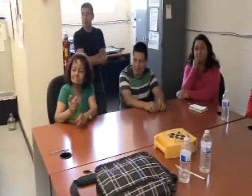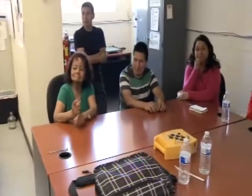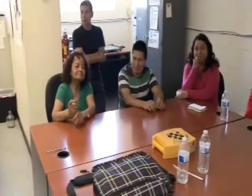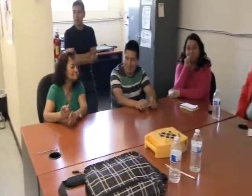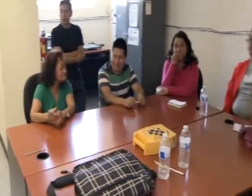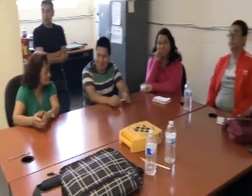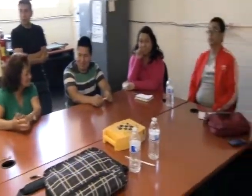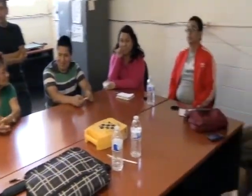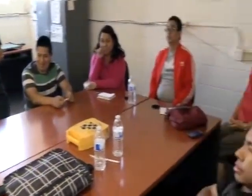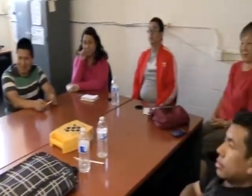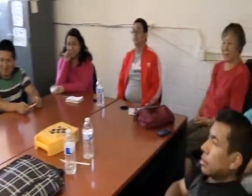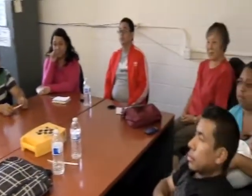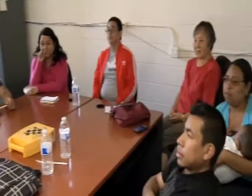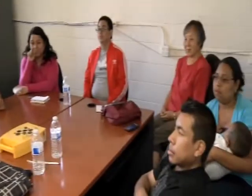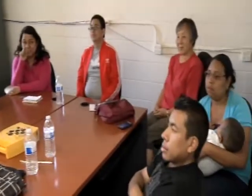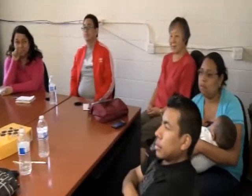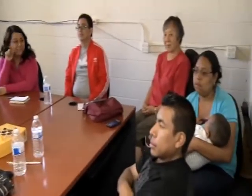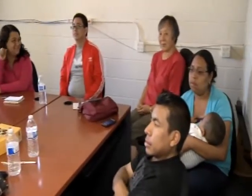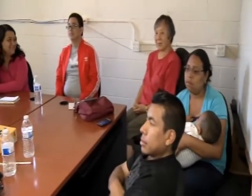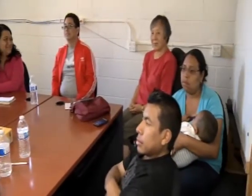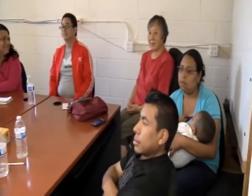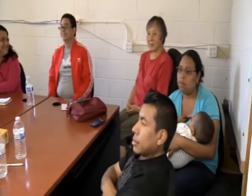and Hard of Hearing Community with multiple locations around the Bay area.